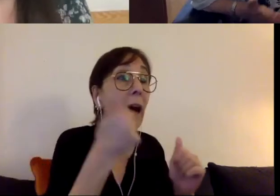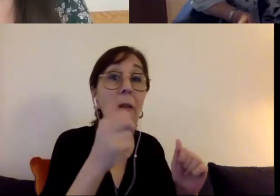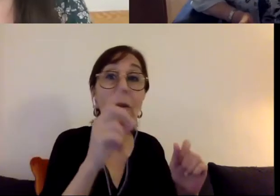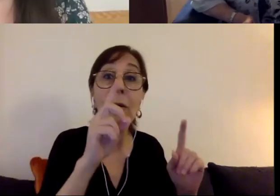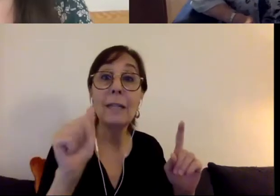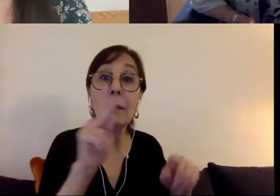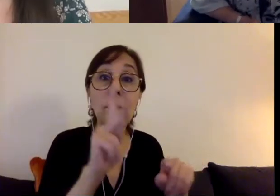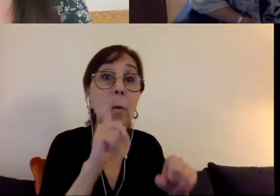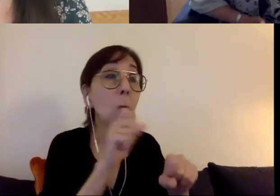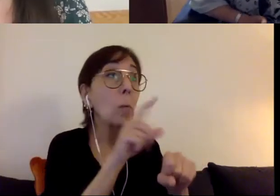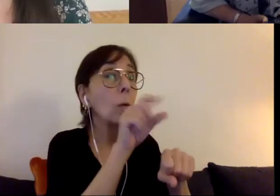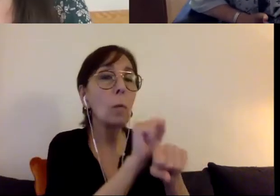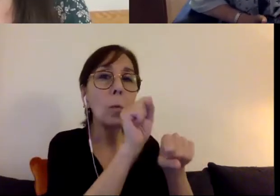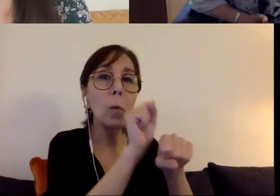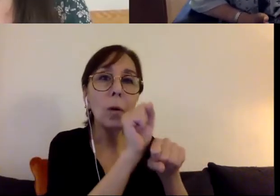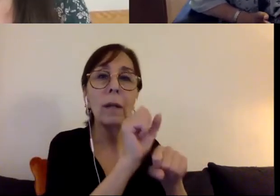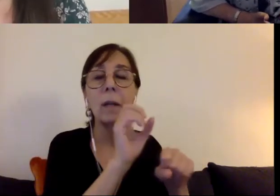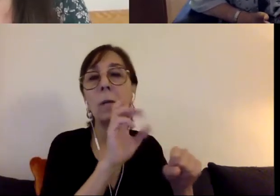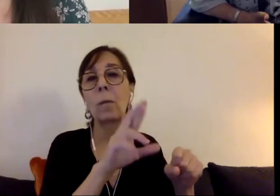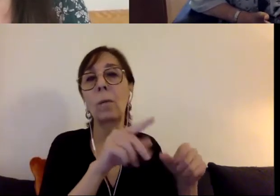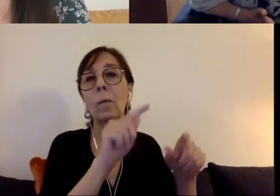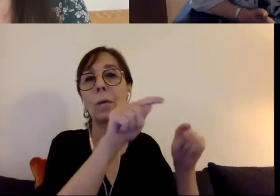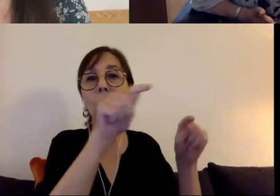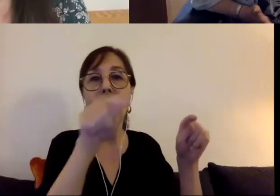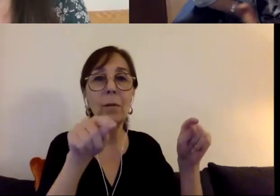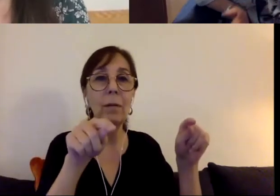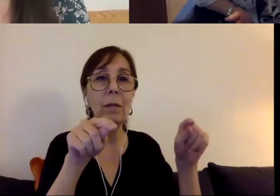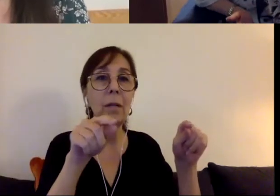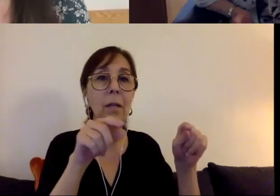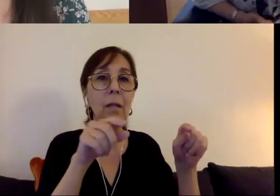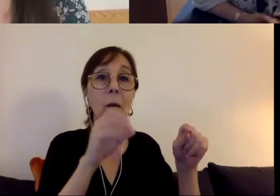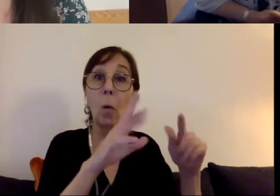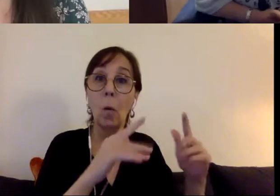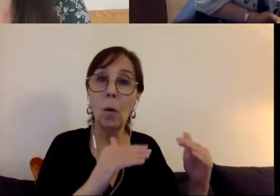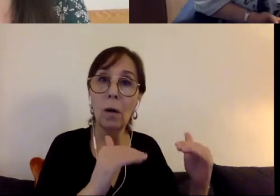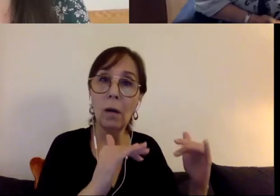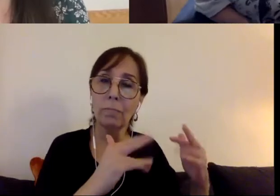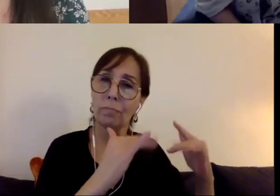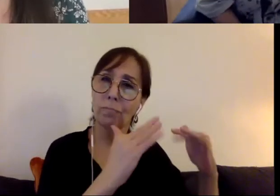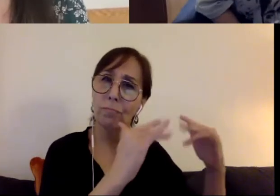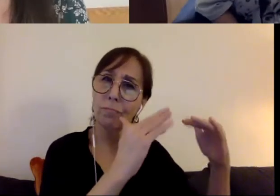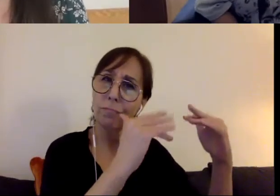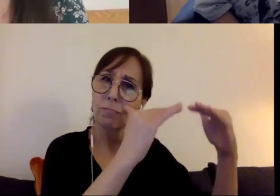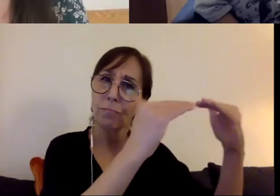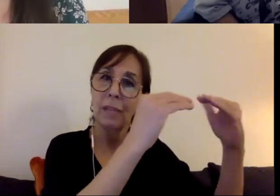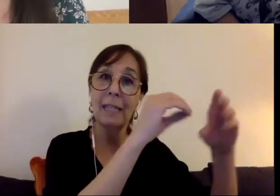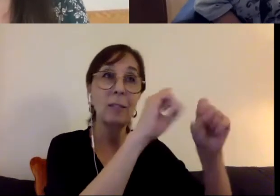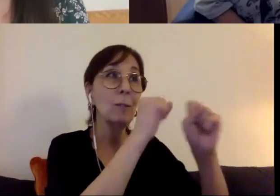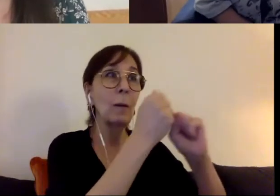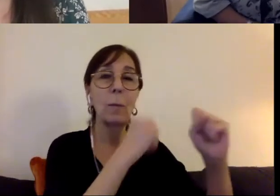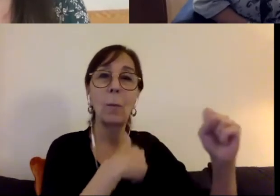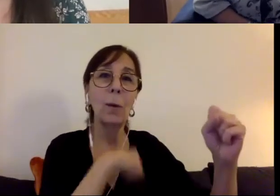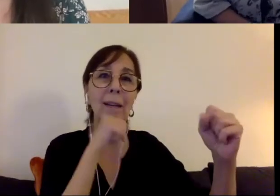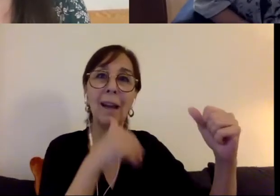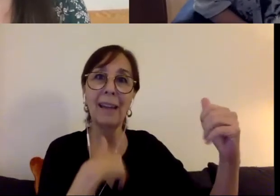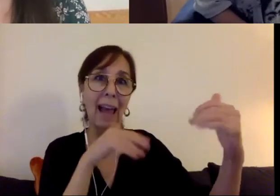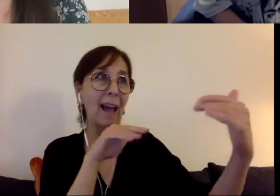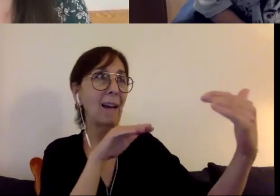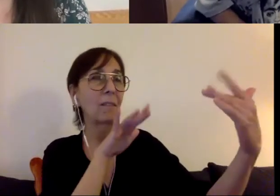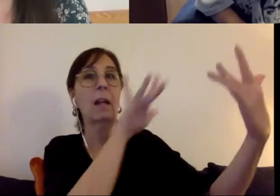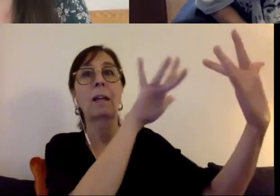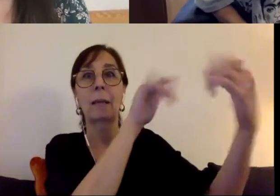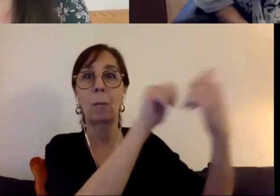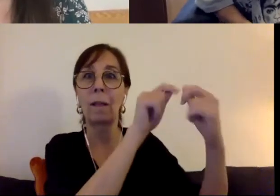and moving, advancing within society. So I think as we were analyzing